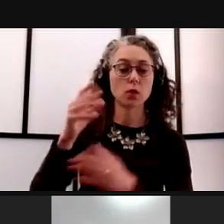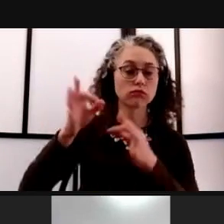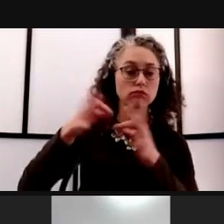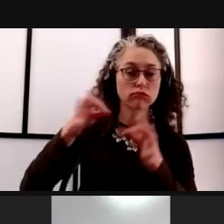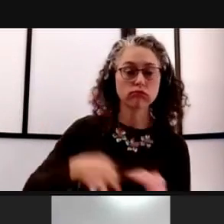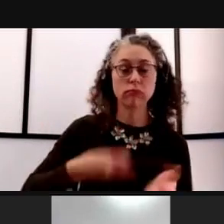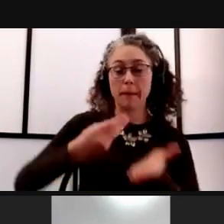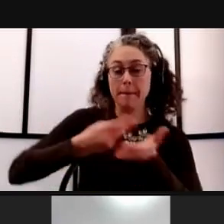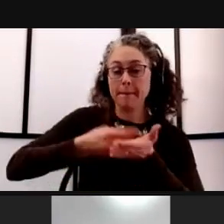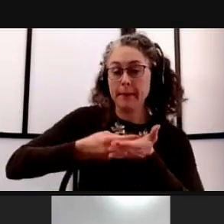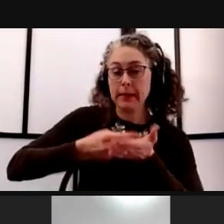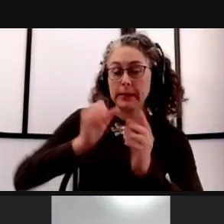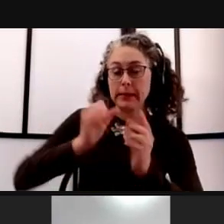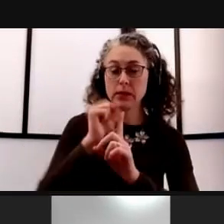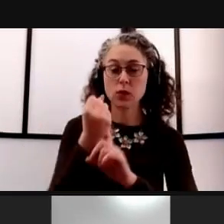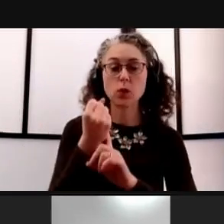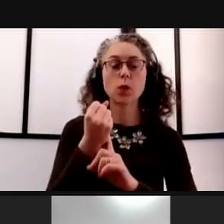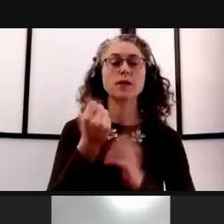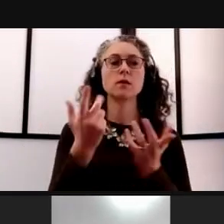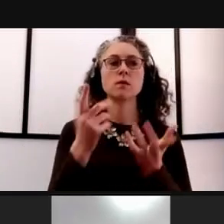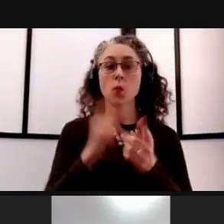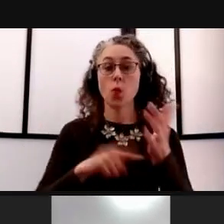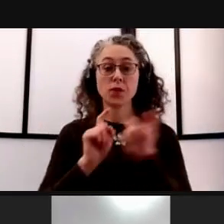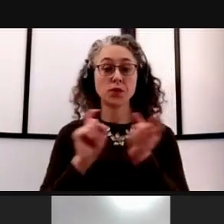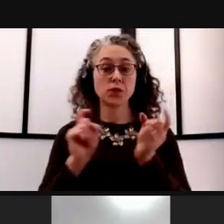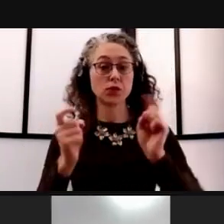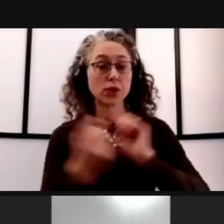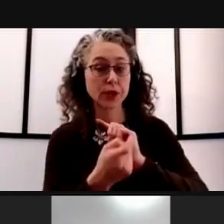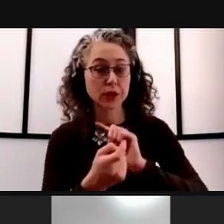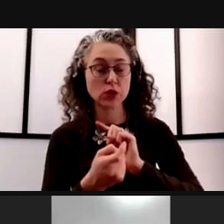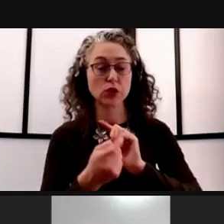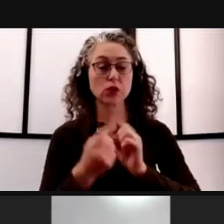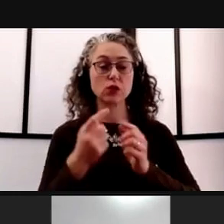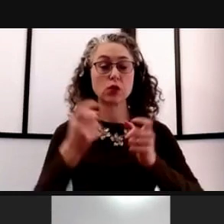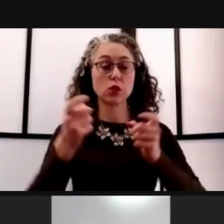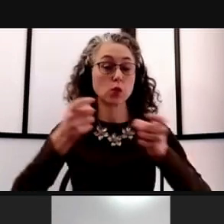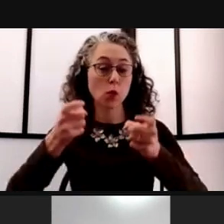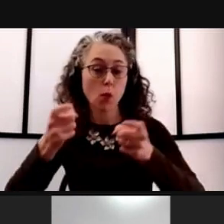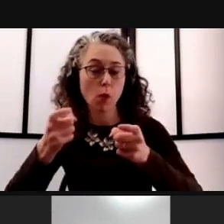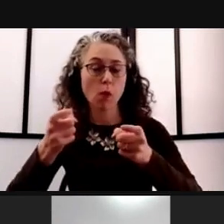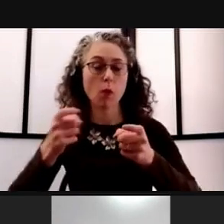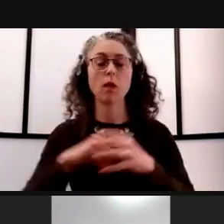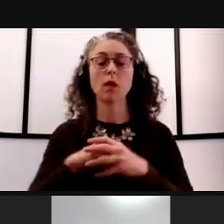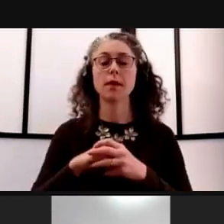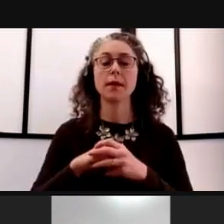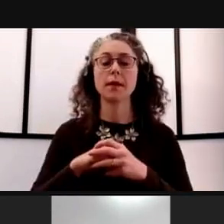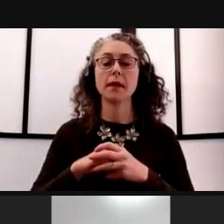and how we may be changing some of our financial controls. And later in the day, we'll be posting an article